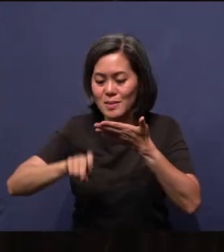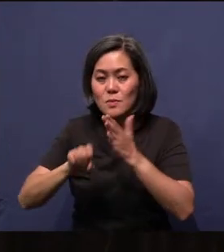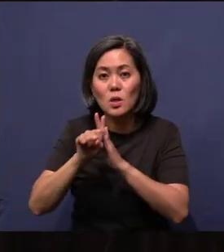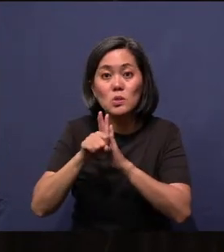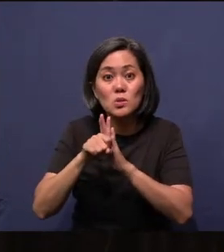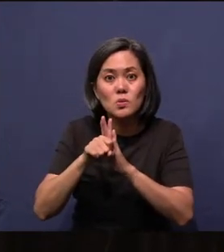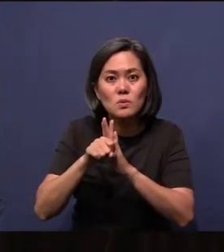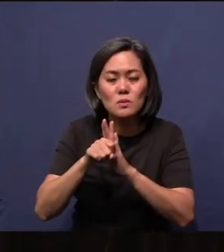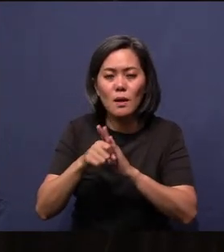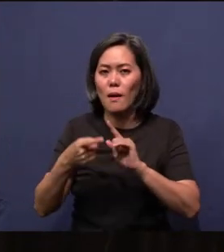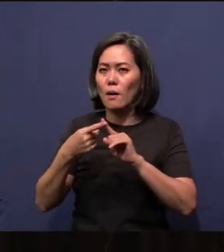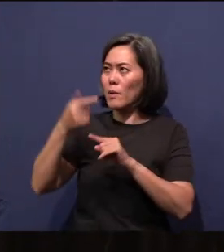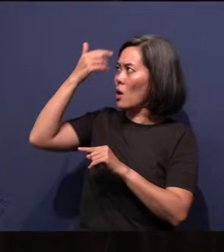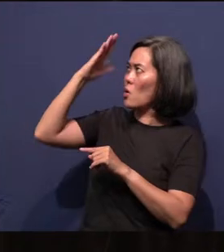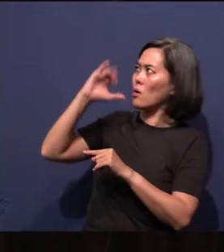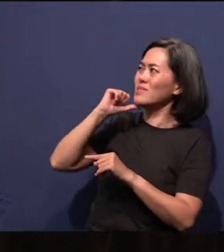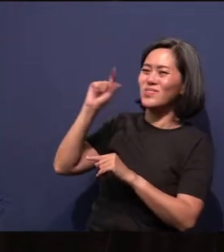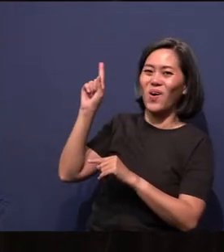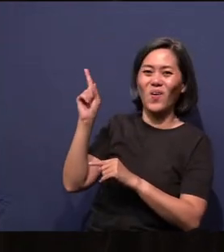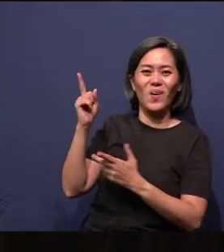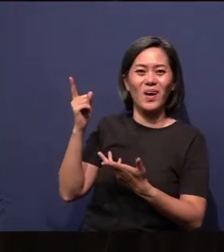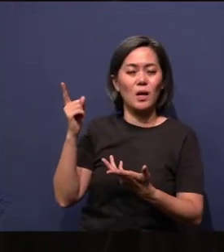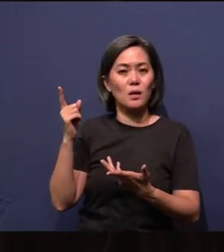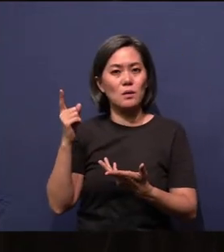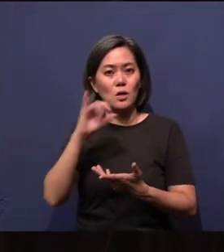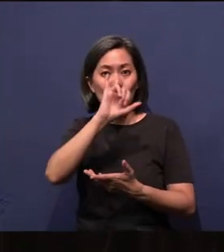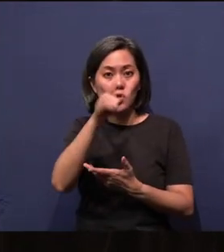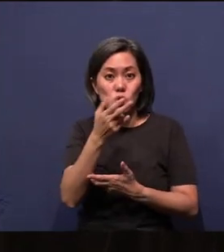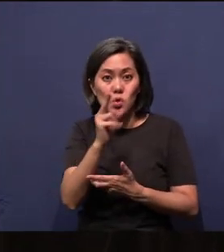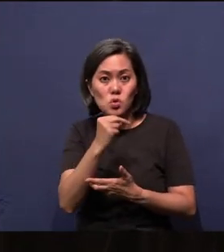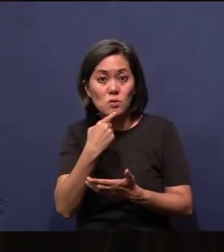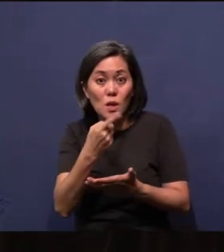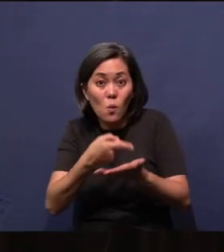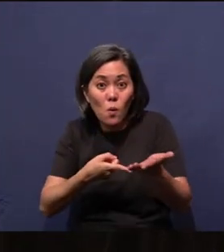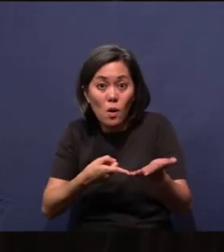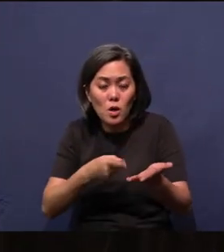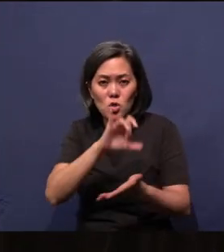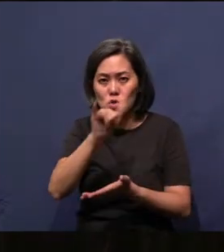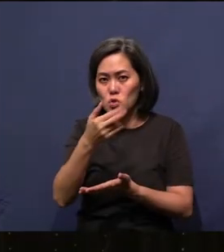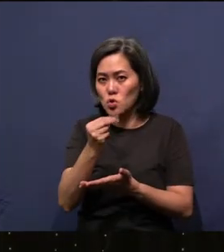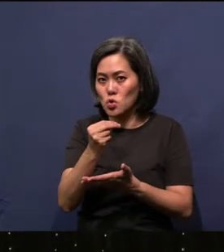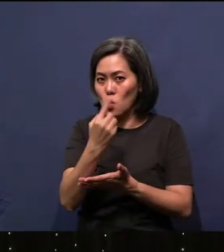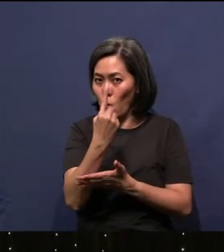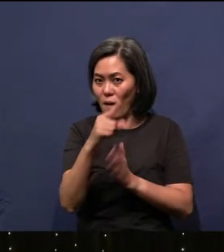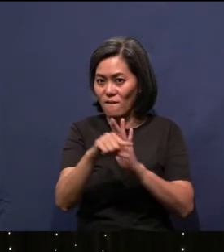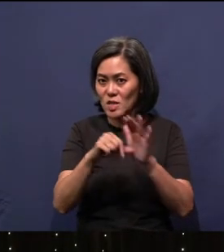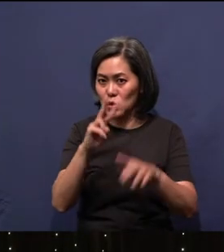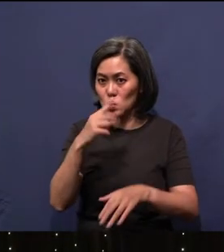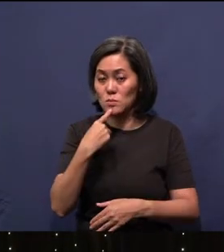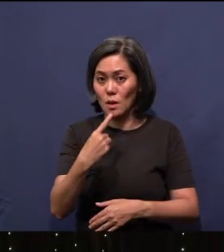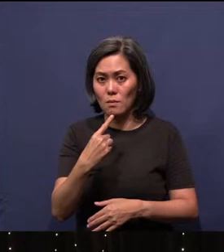Let's go to John. What does John say? John 1, verse 2 says, "He," that means